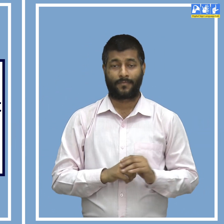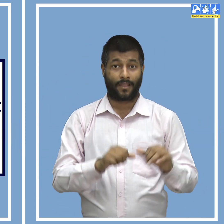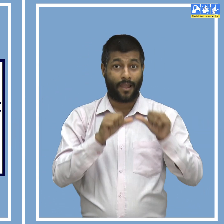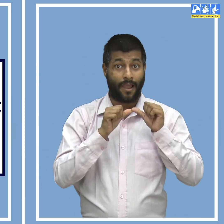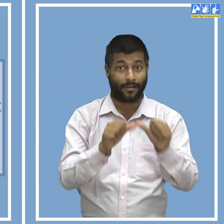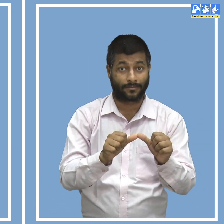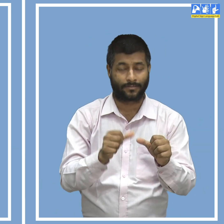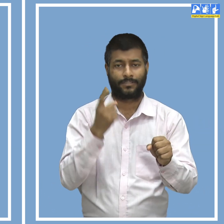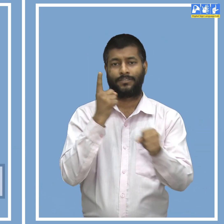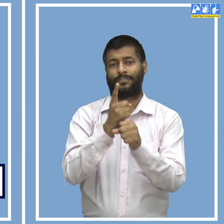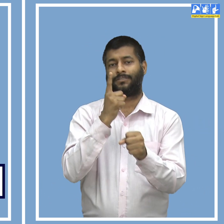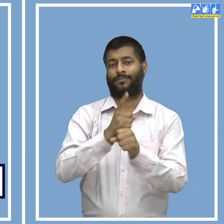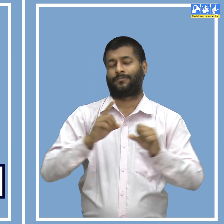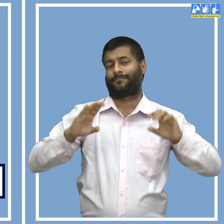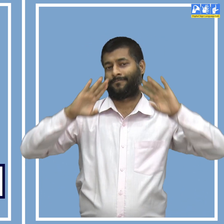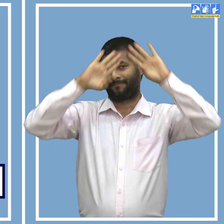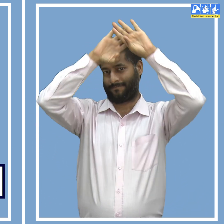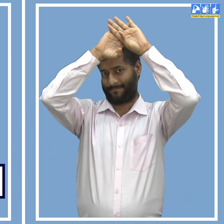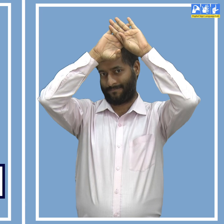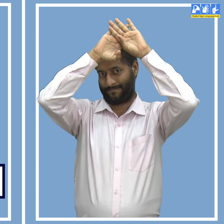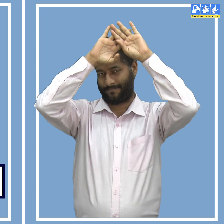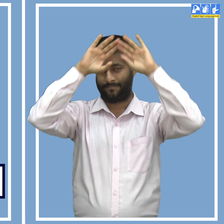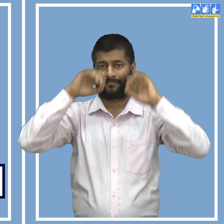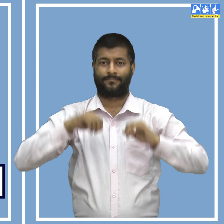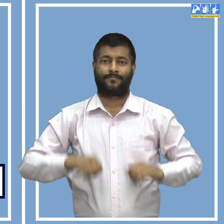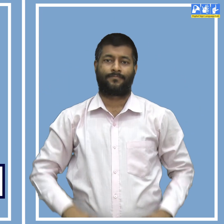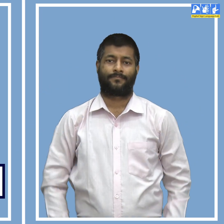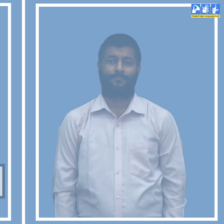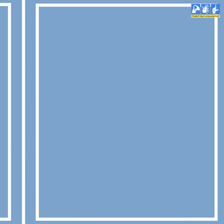Ans. Sarvepalli Radhakrishnan